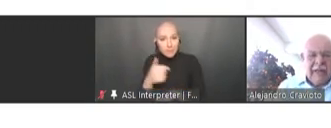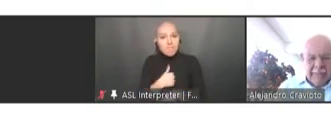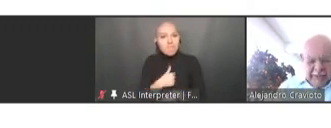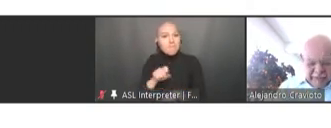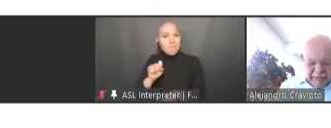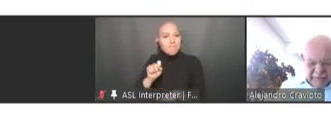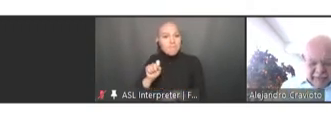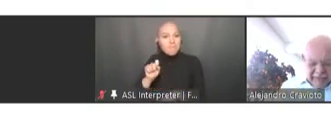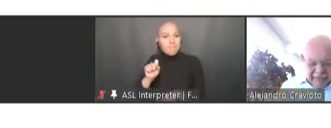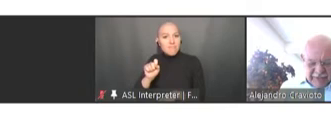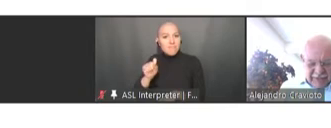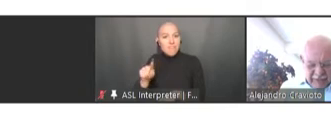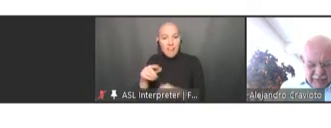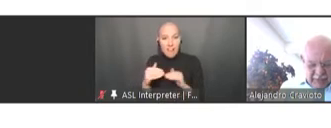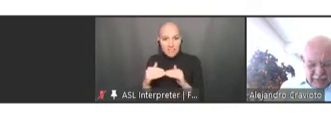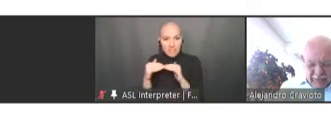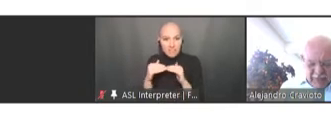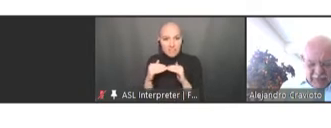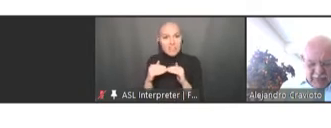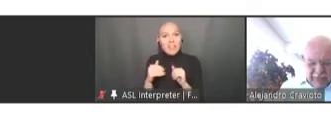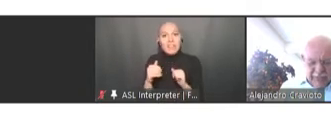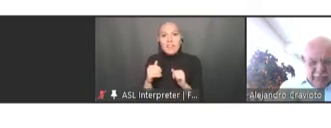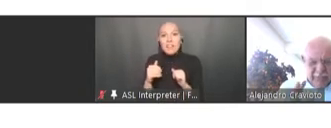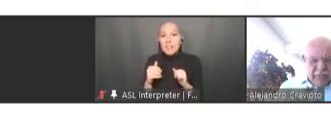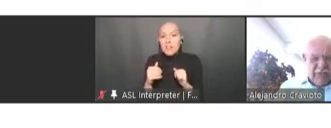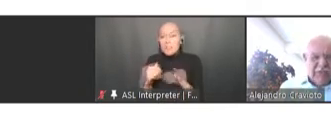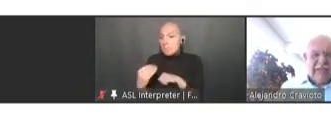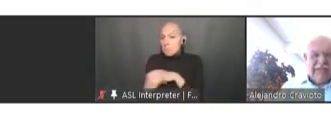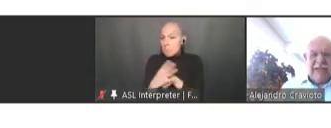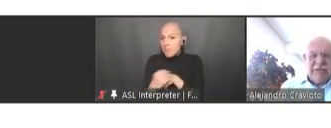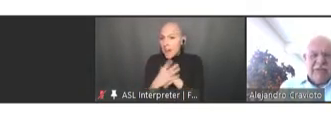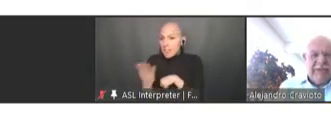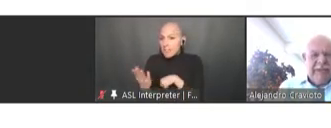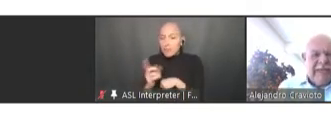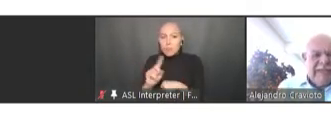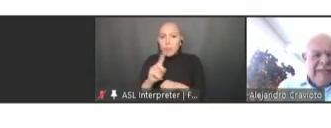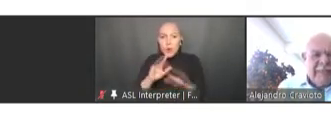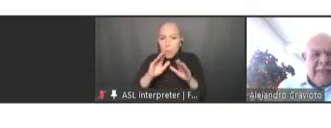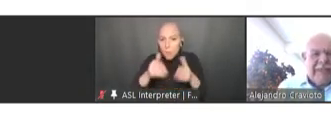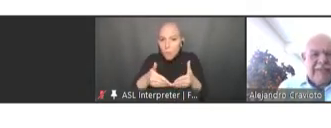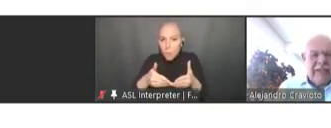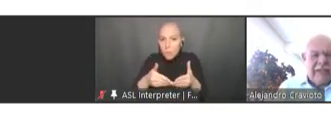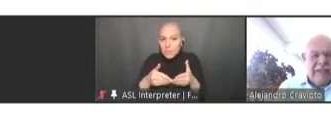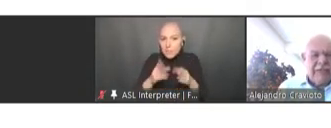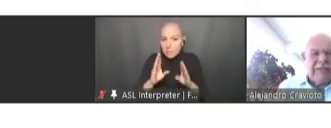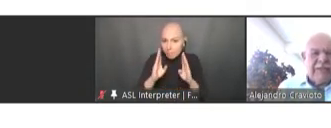a bit of advice on how or where to focus the attention. And he send me this very interesting